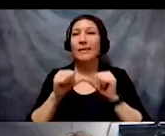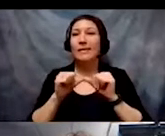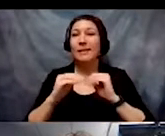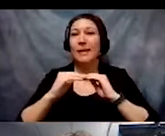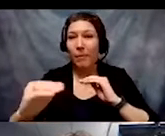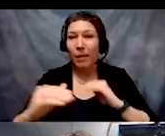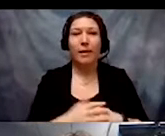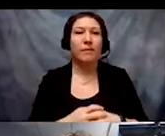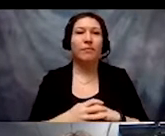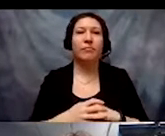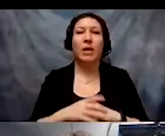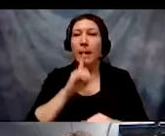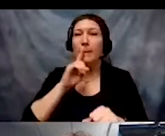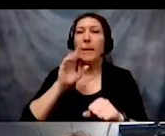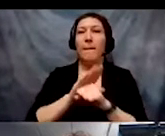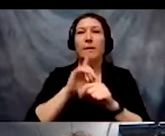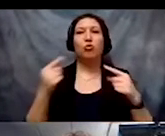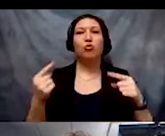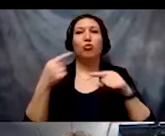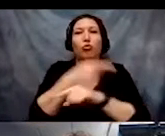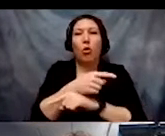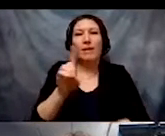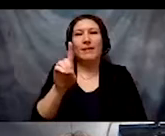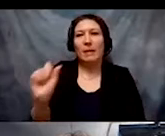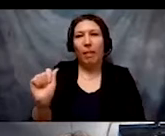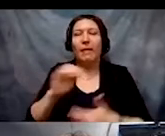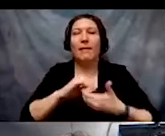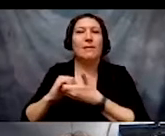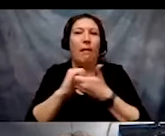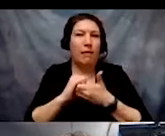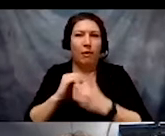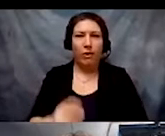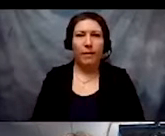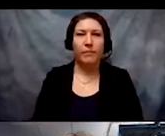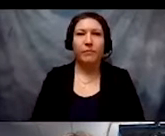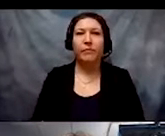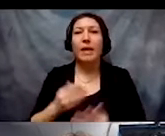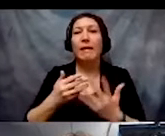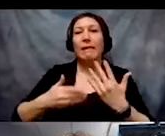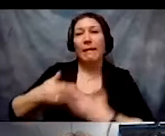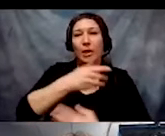commitment to cross-disability solidarity. Interpendence,